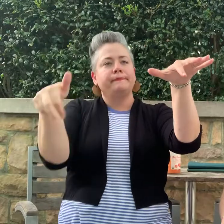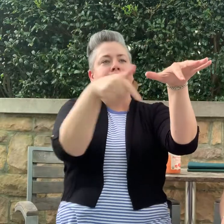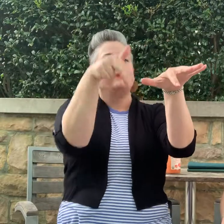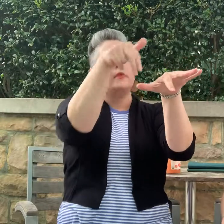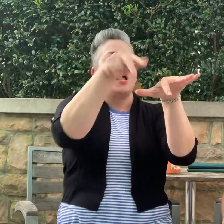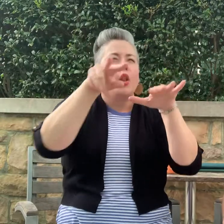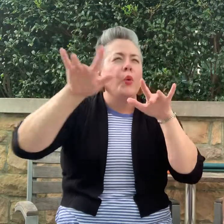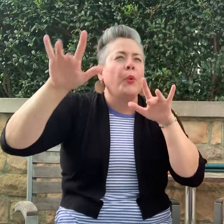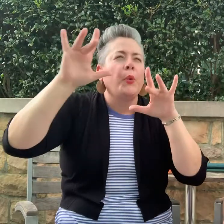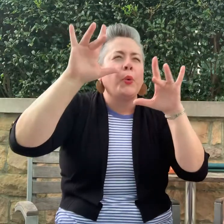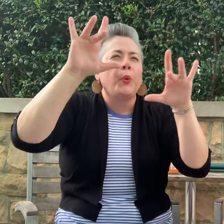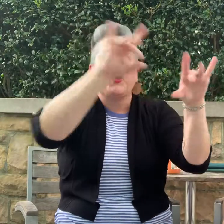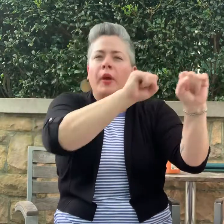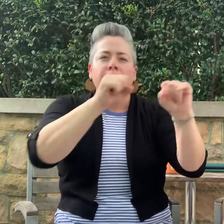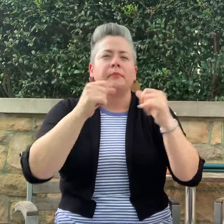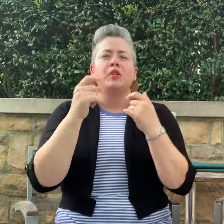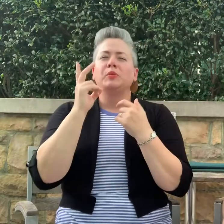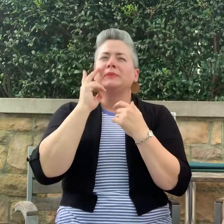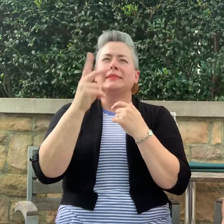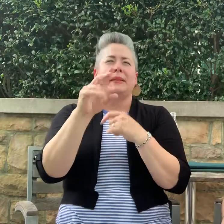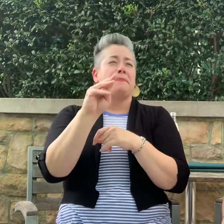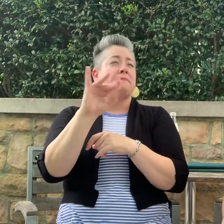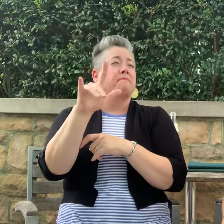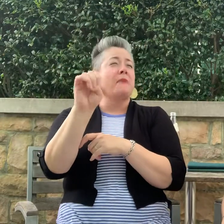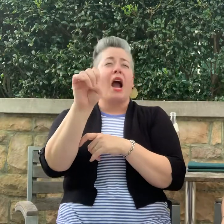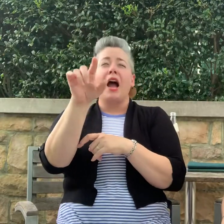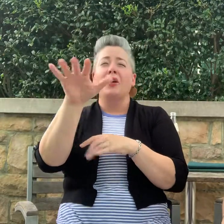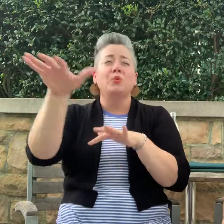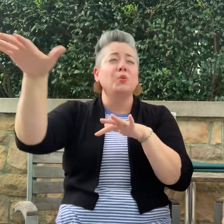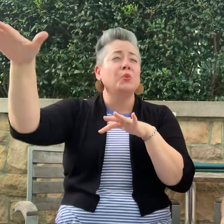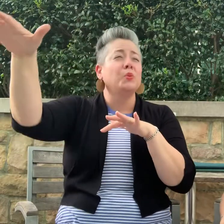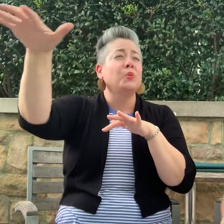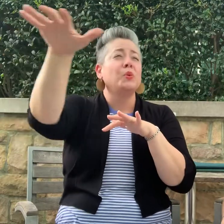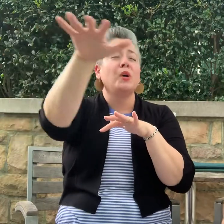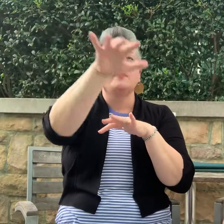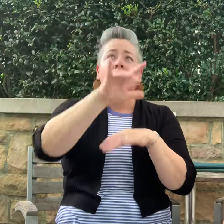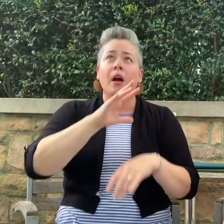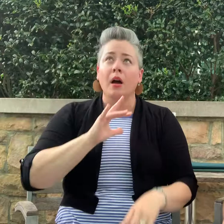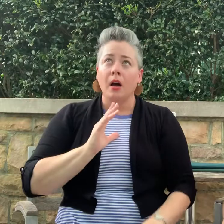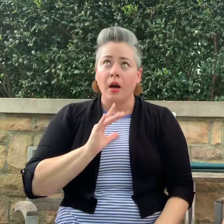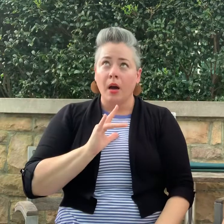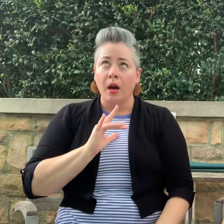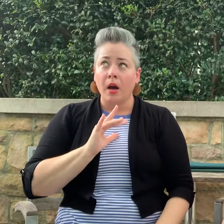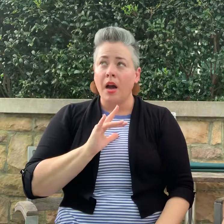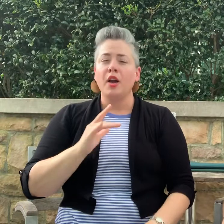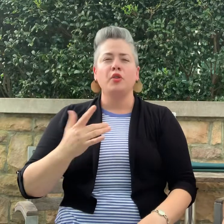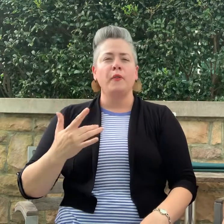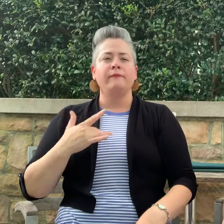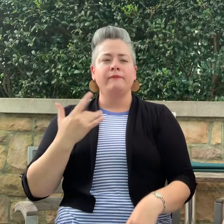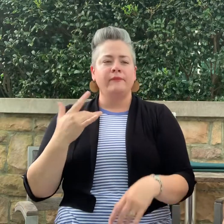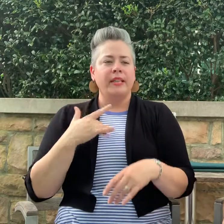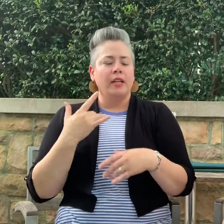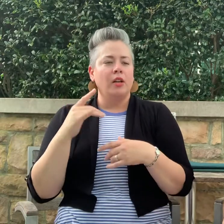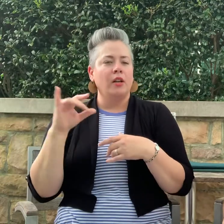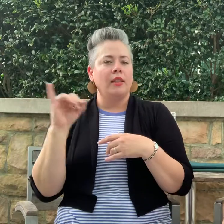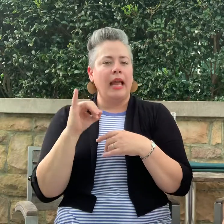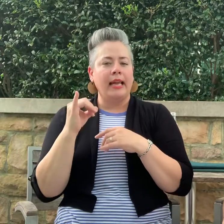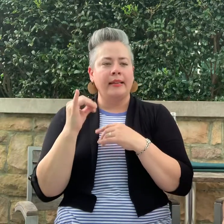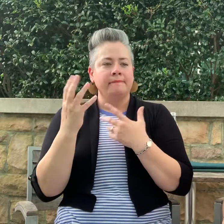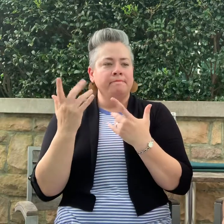for miles of mountains and lakes in the distance. You could see for miles. Land and water.